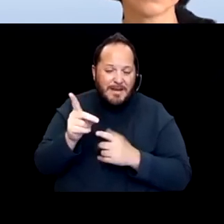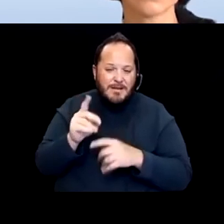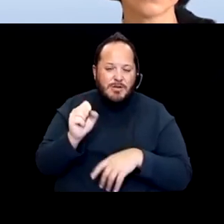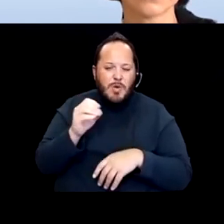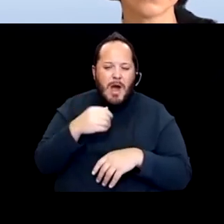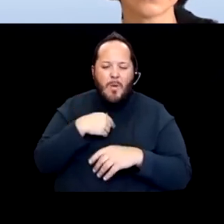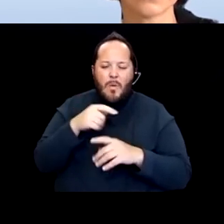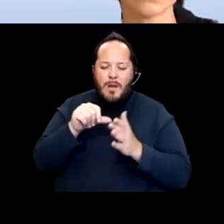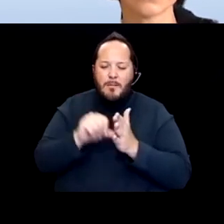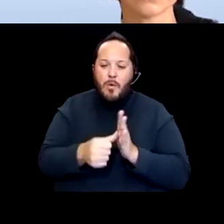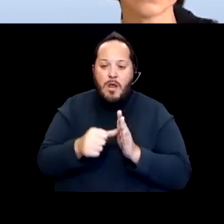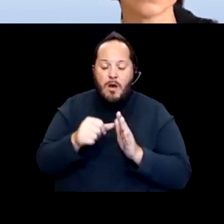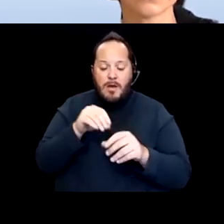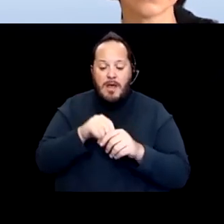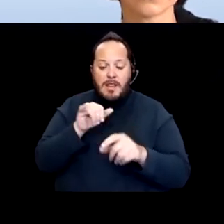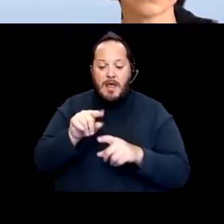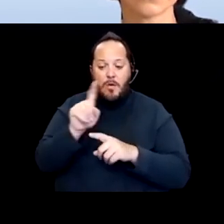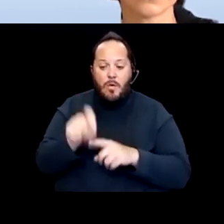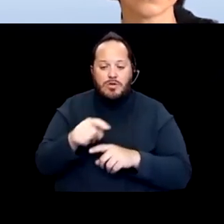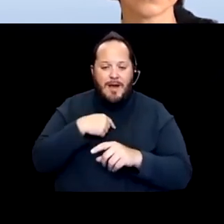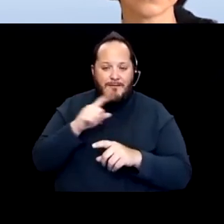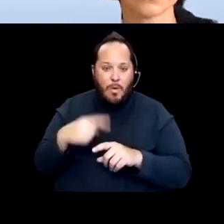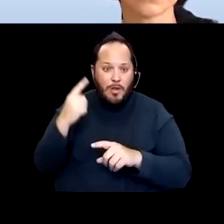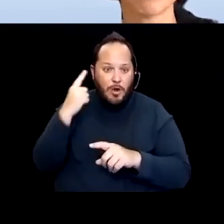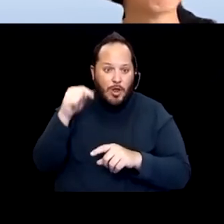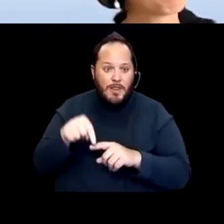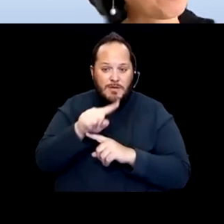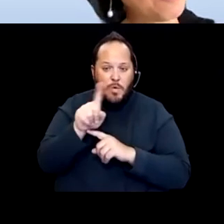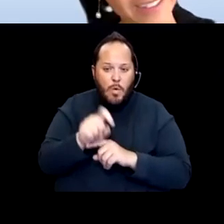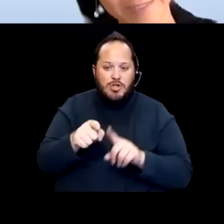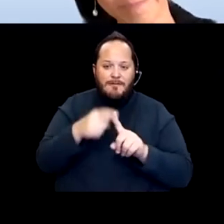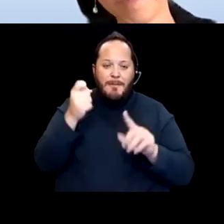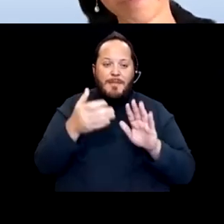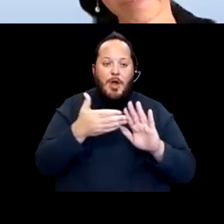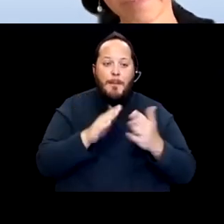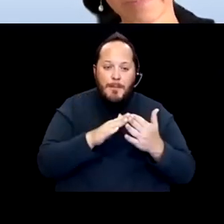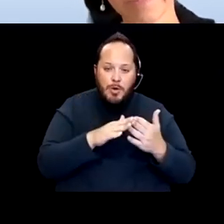that I've only heard the question from the community. I haven't heard it within state departments